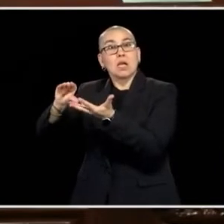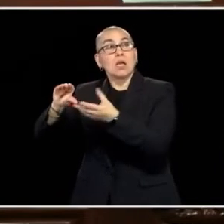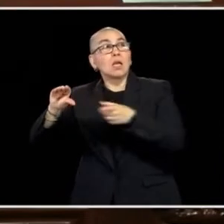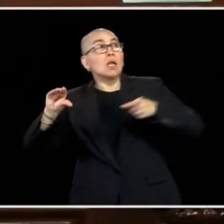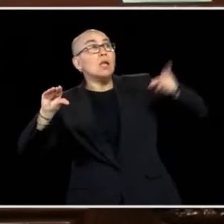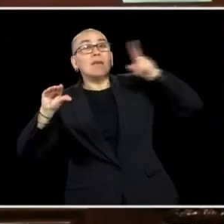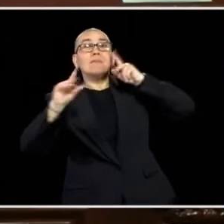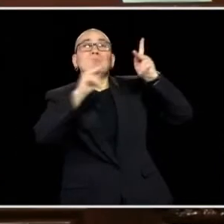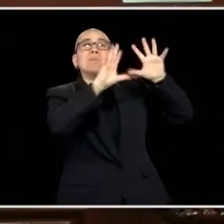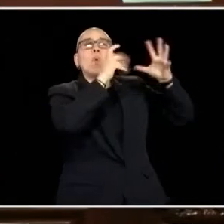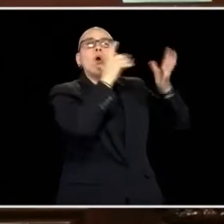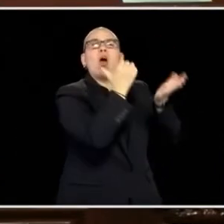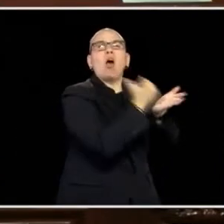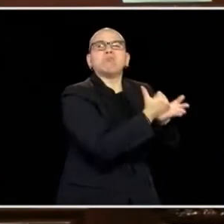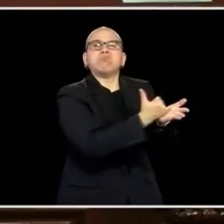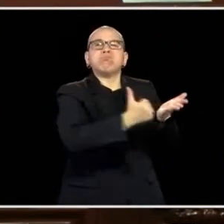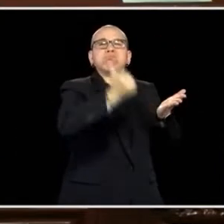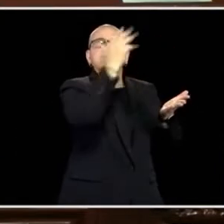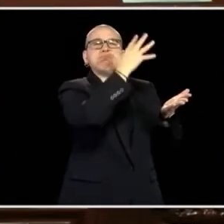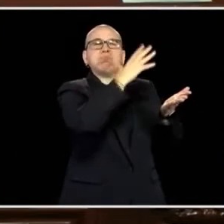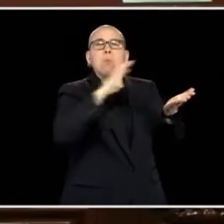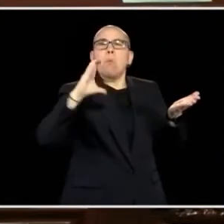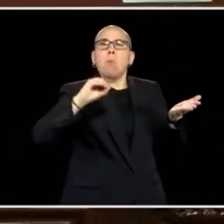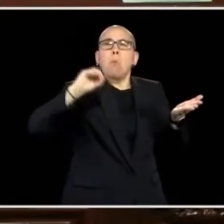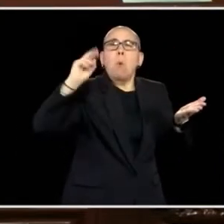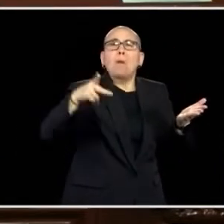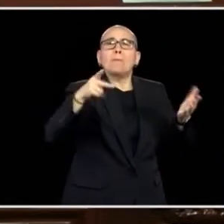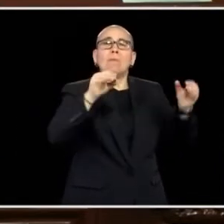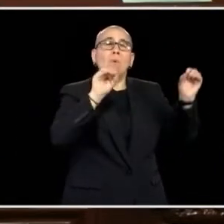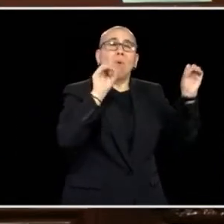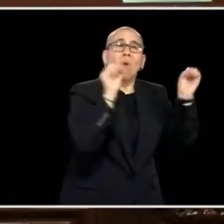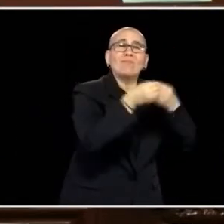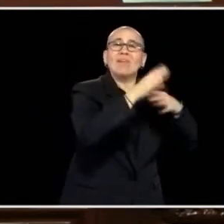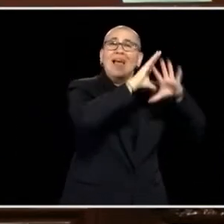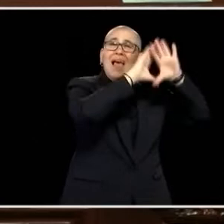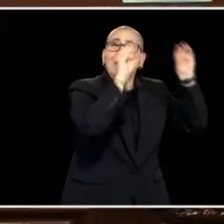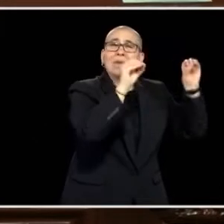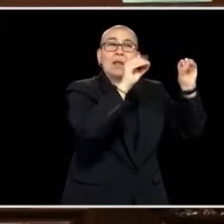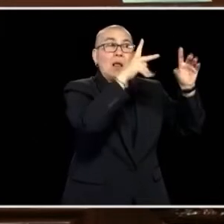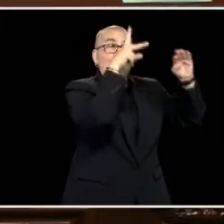AND THE WEALTHIEST PEOPLE IN MINNESOTA. THEY DON'T NEED A TAX CUT AND I THINK WE NEED TO BE VERY...